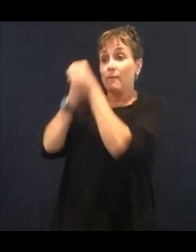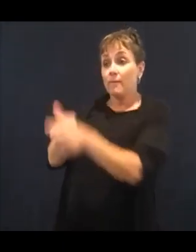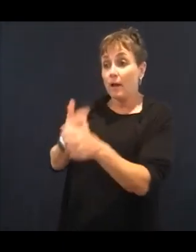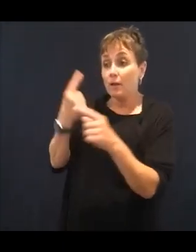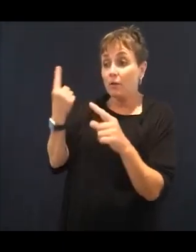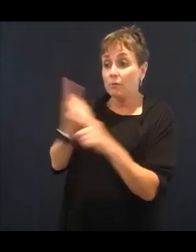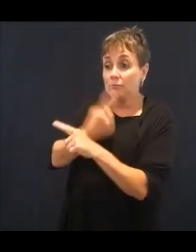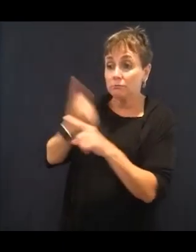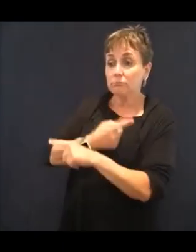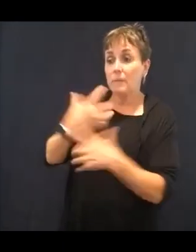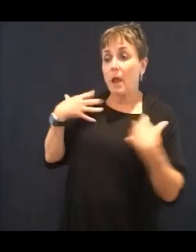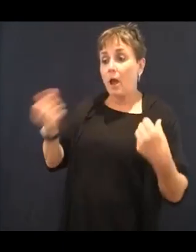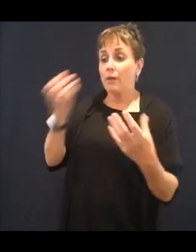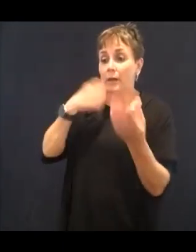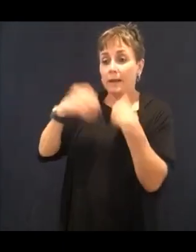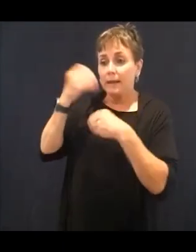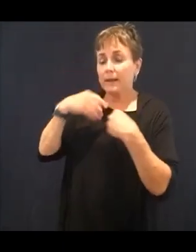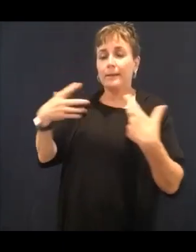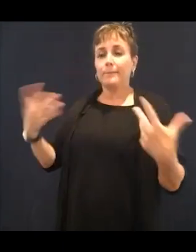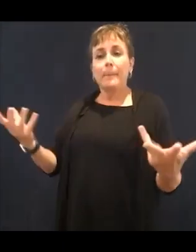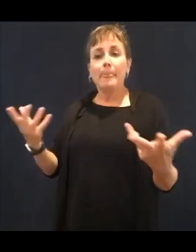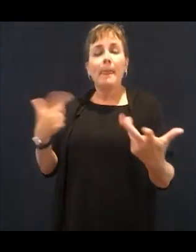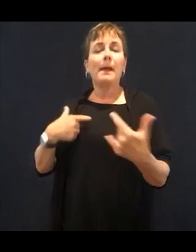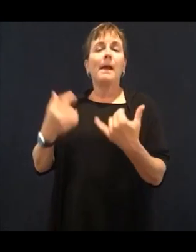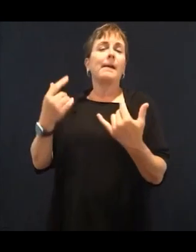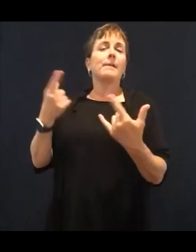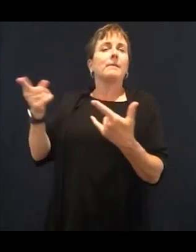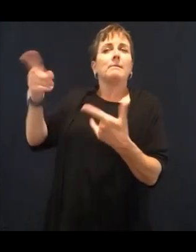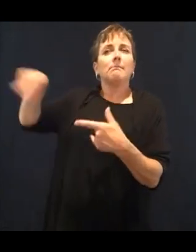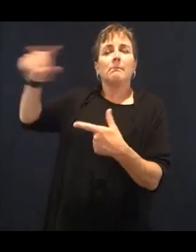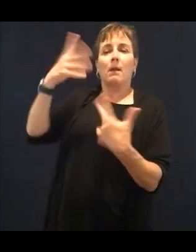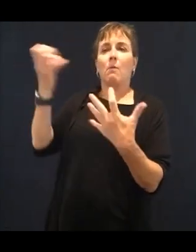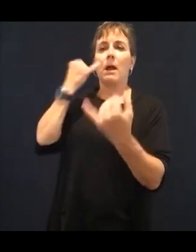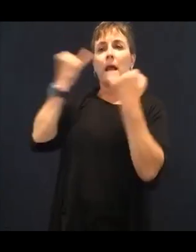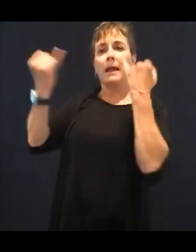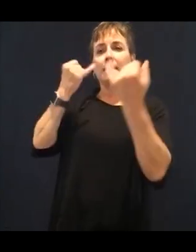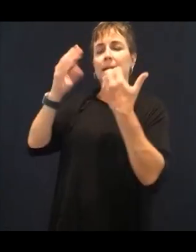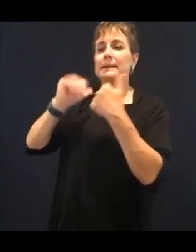either slow down the progress or be aware of what our body needs vitamin